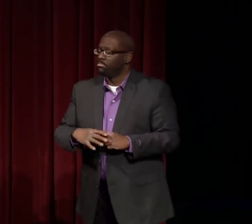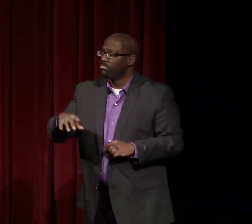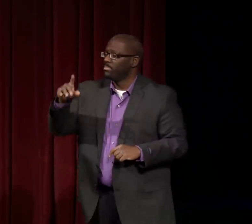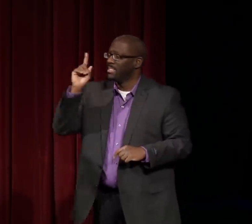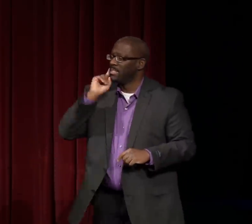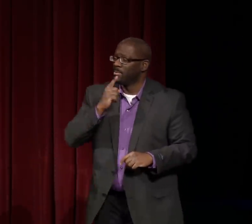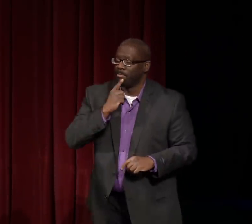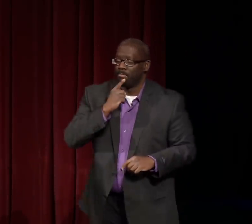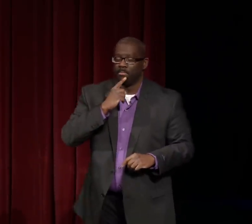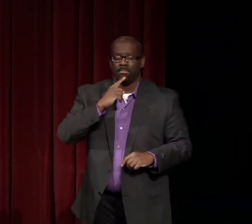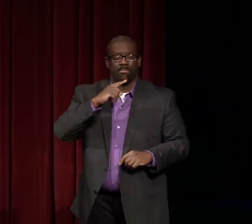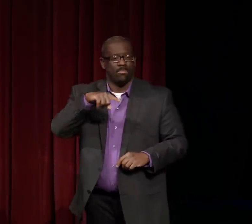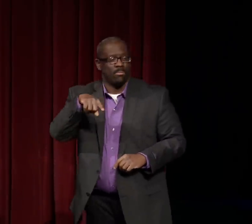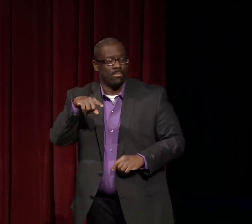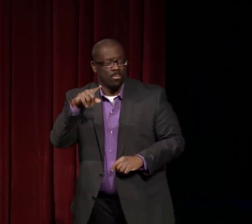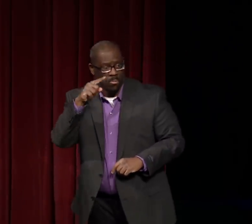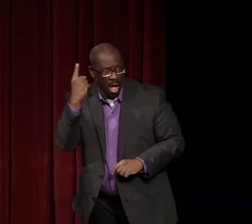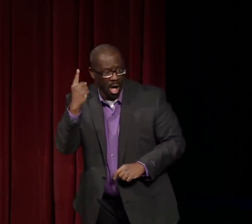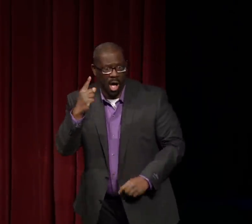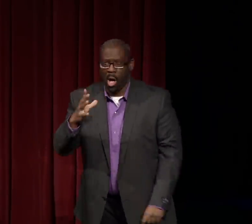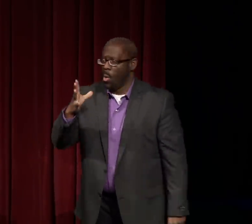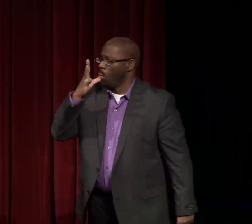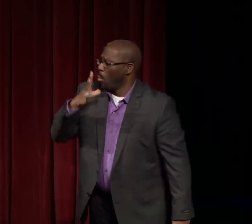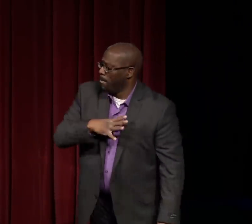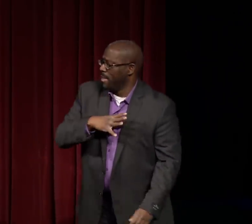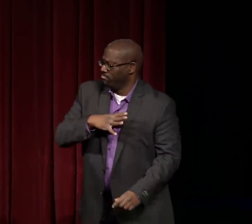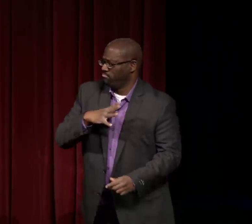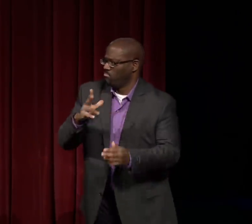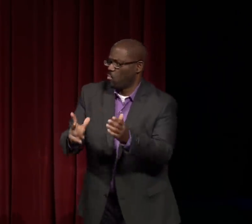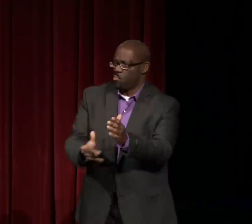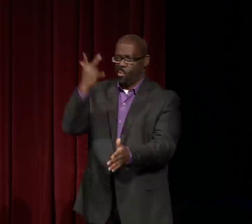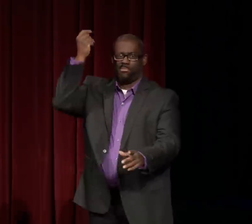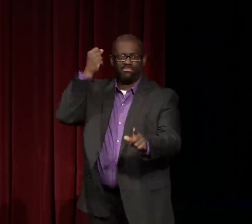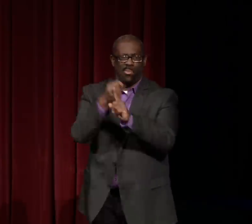She also addressed the missing link, Black culture.